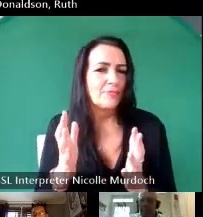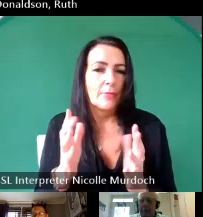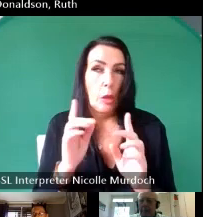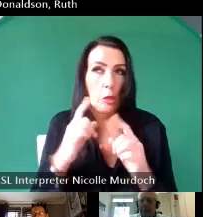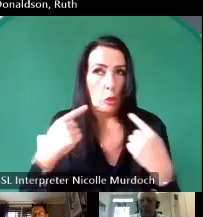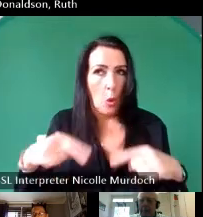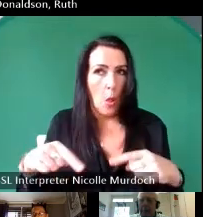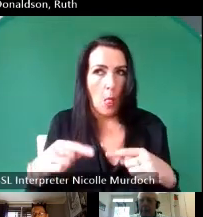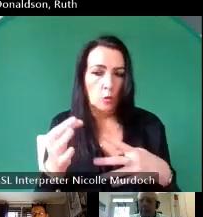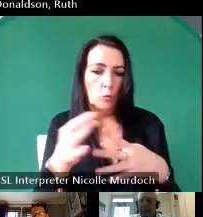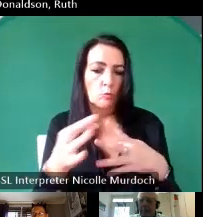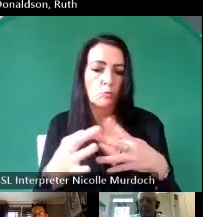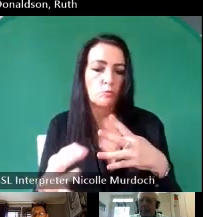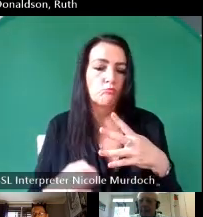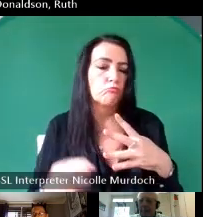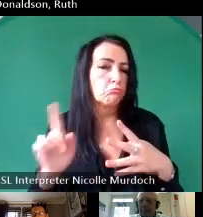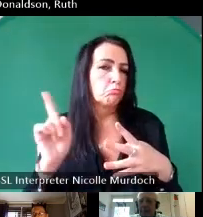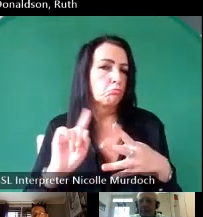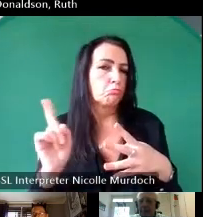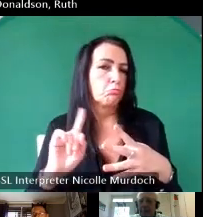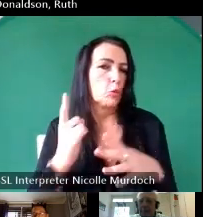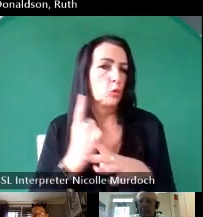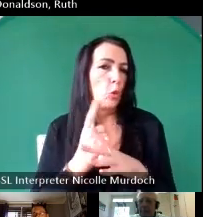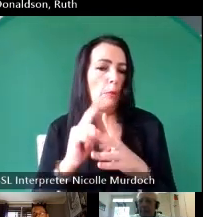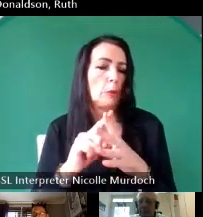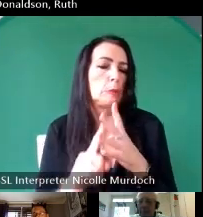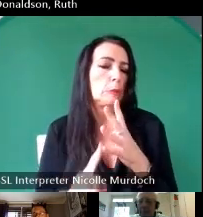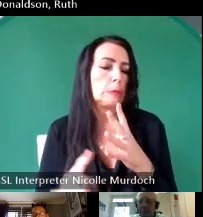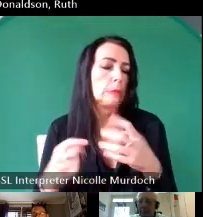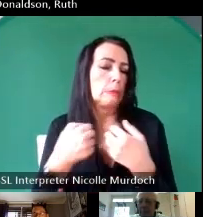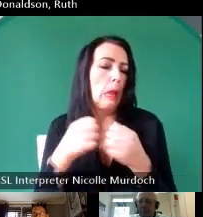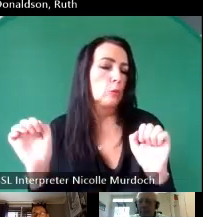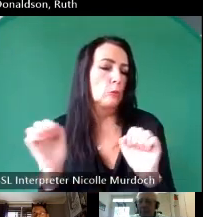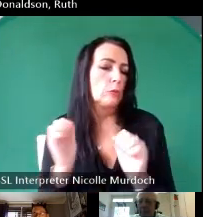were quite sort of taboo and they were just you just didn't talk about these kind of things and